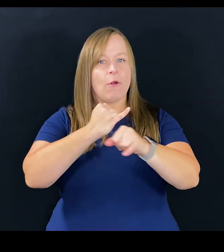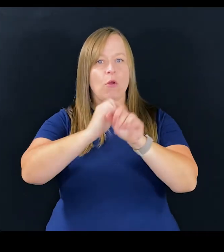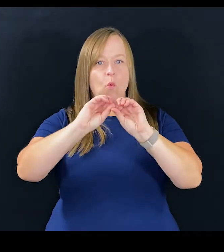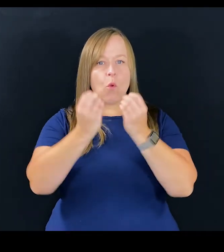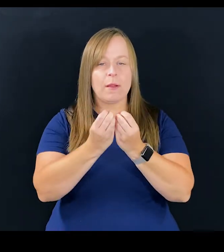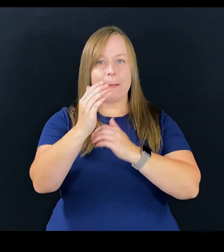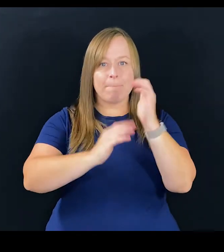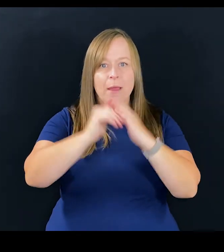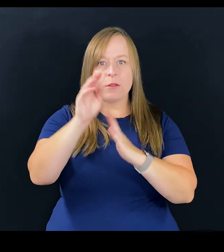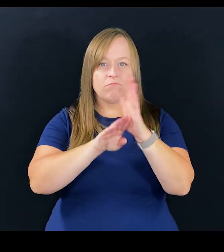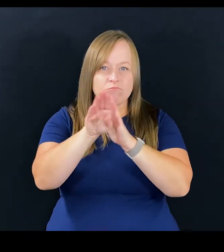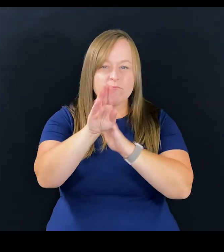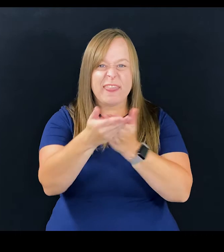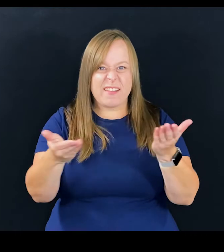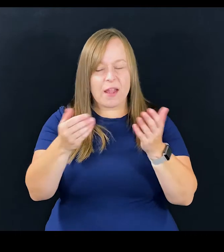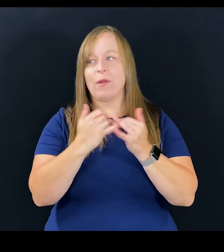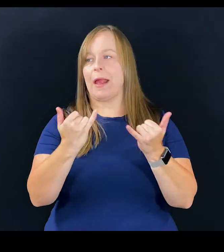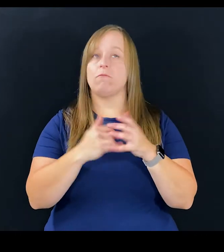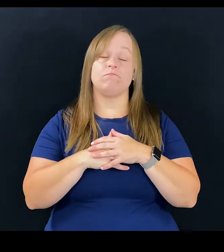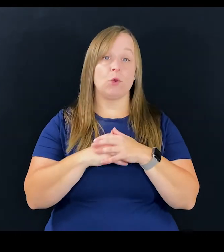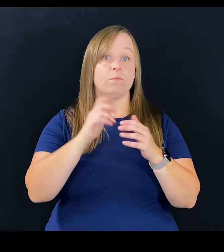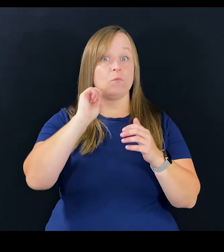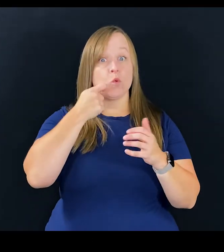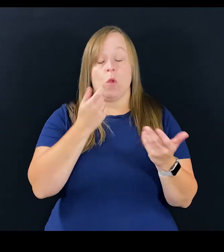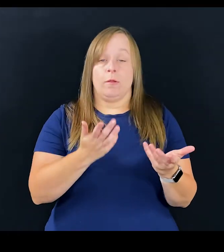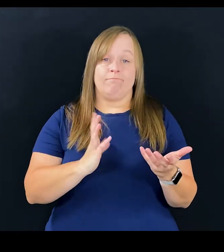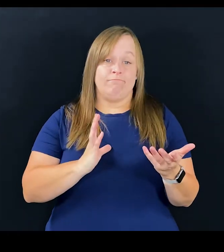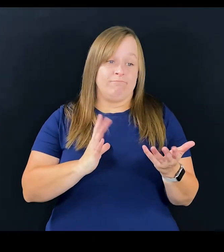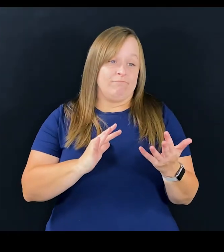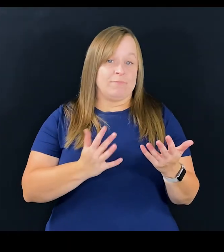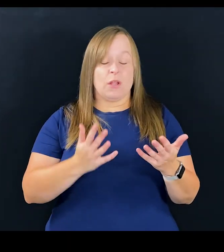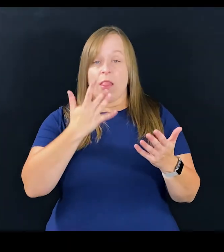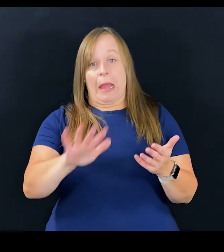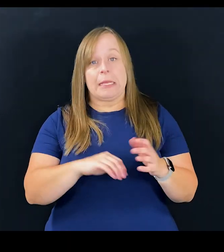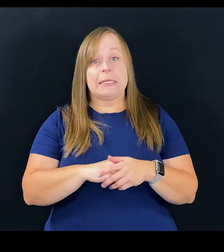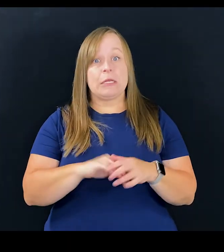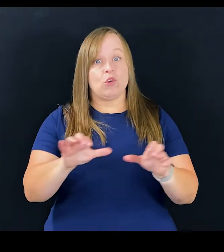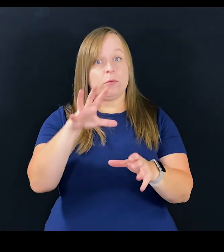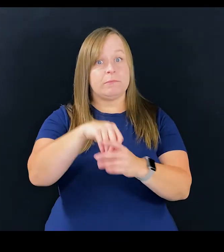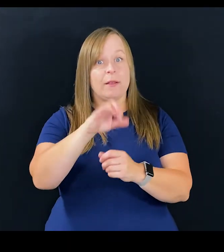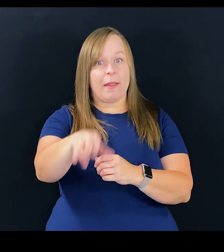organizations building this thing. And we're really lucky to do that.